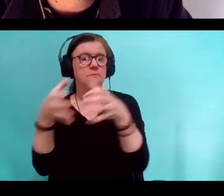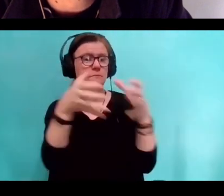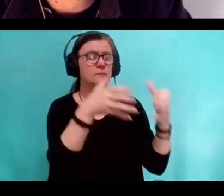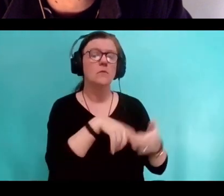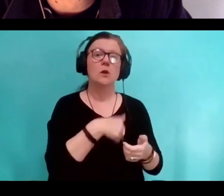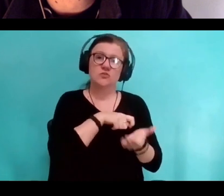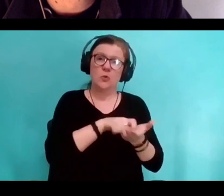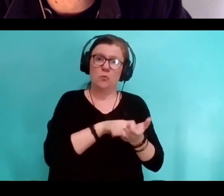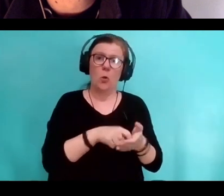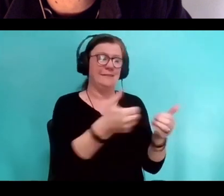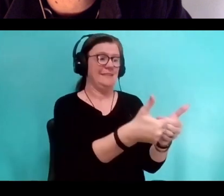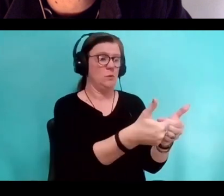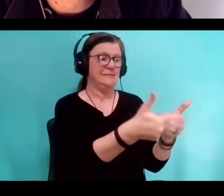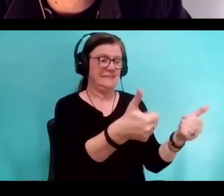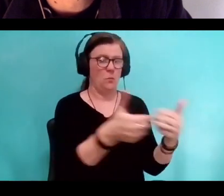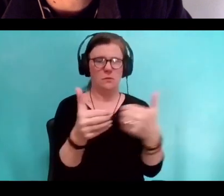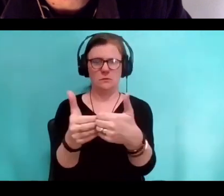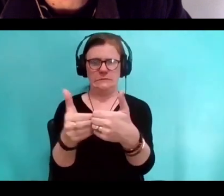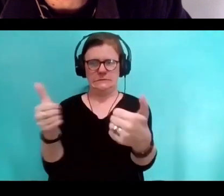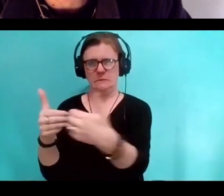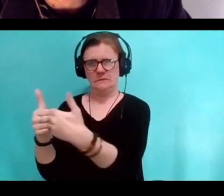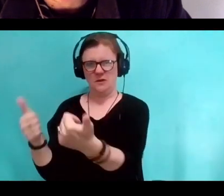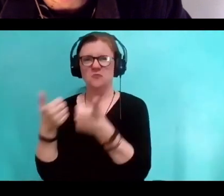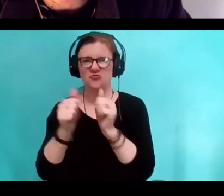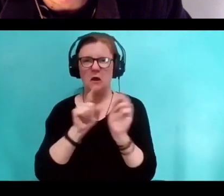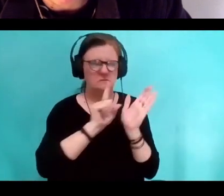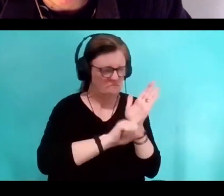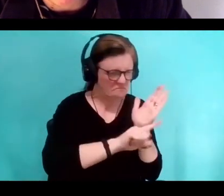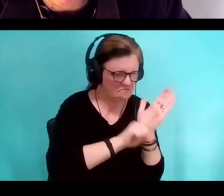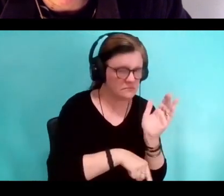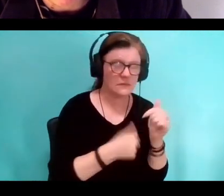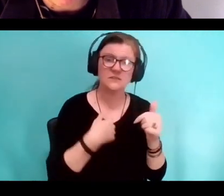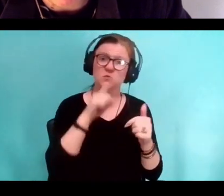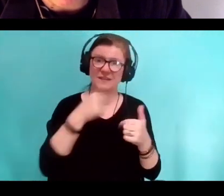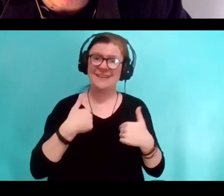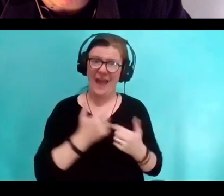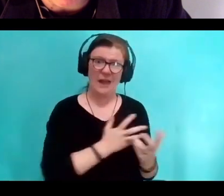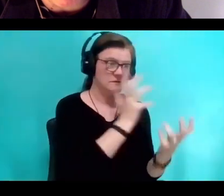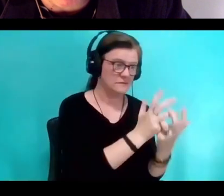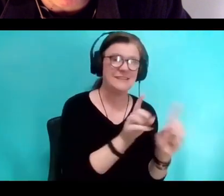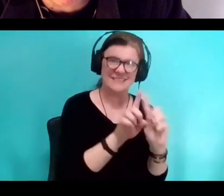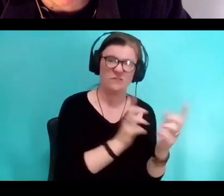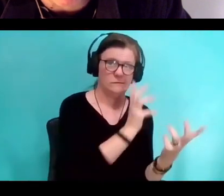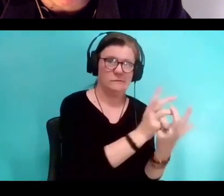was distinct to try and really get at how different I was in each place and how hard it was to go